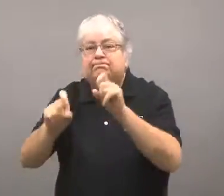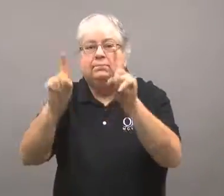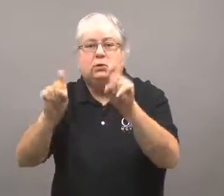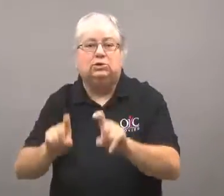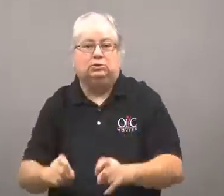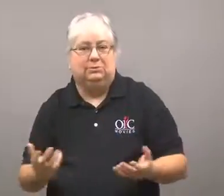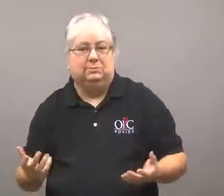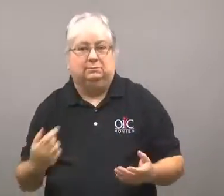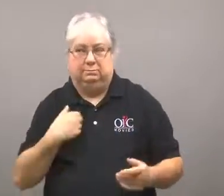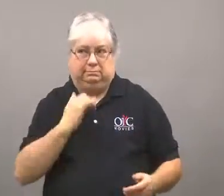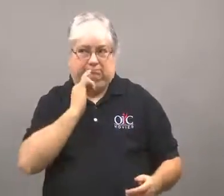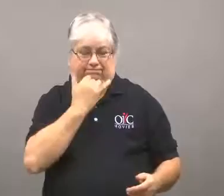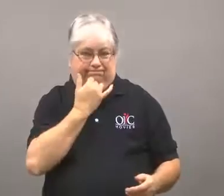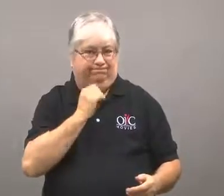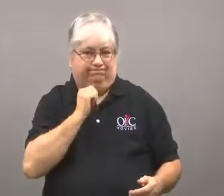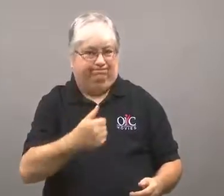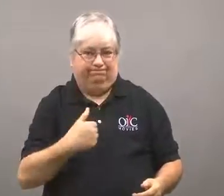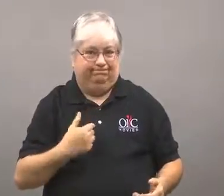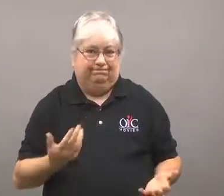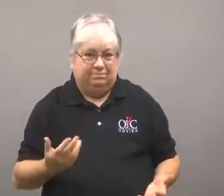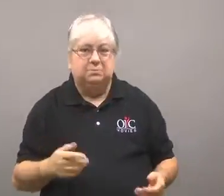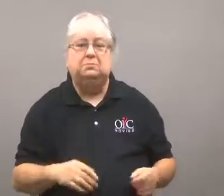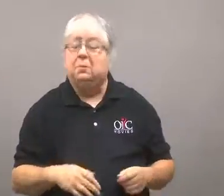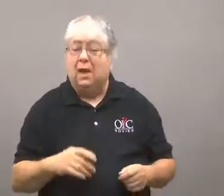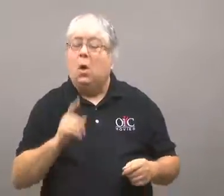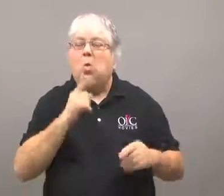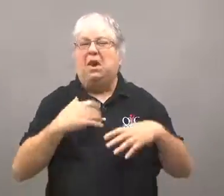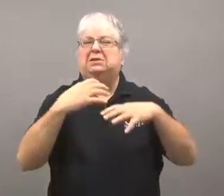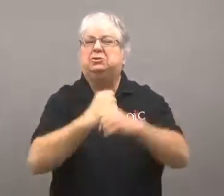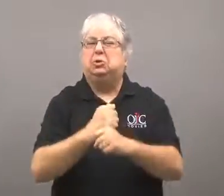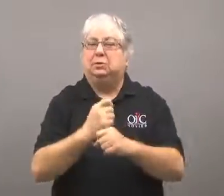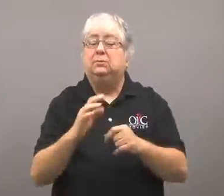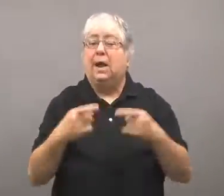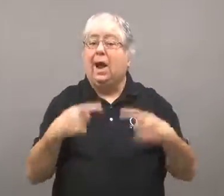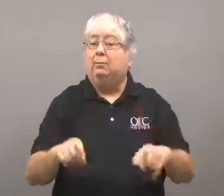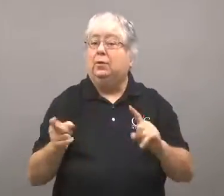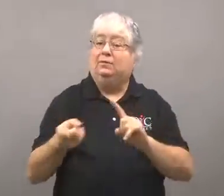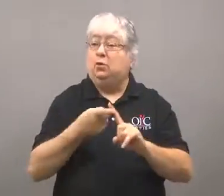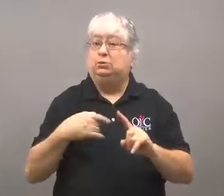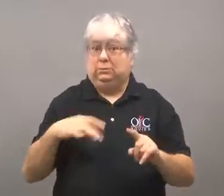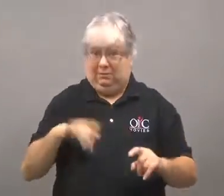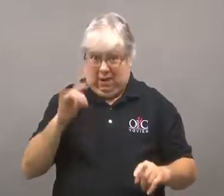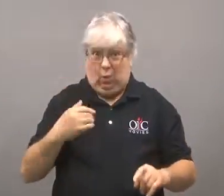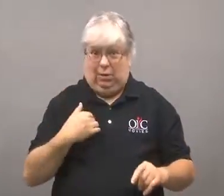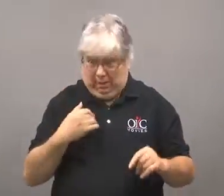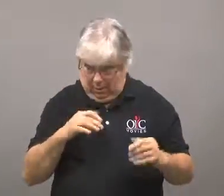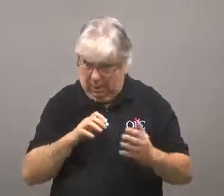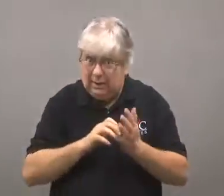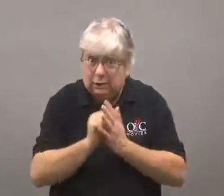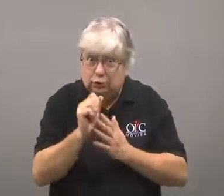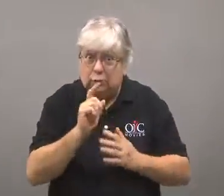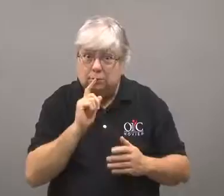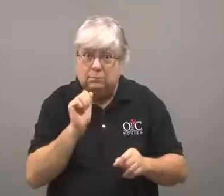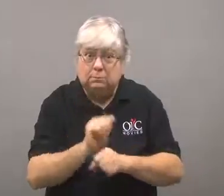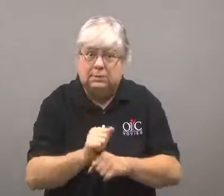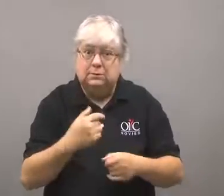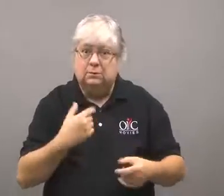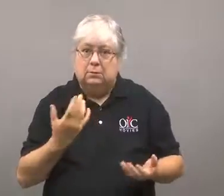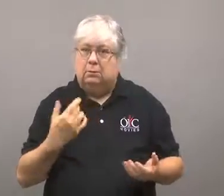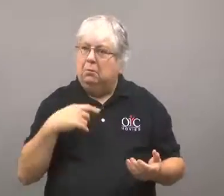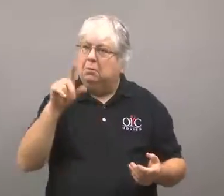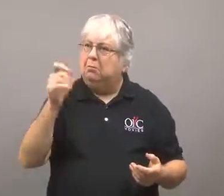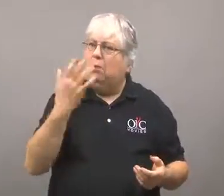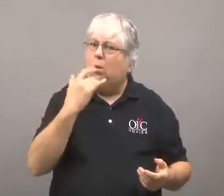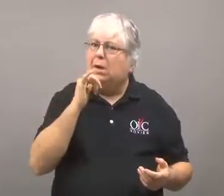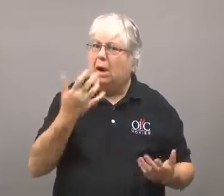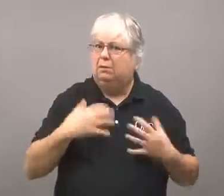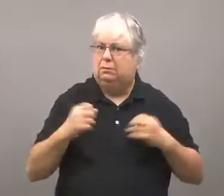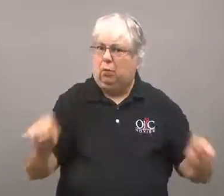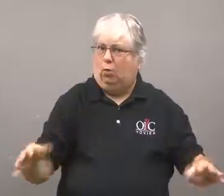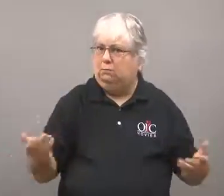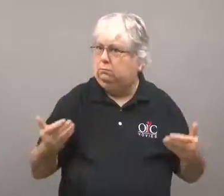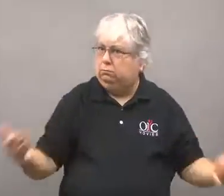You may remember I emphasized getting second opinions and or having someone with you to ask questions. I didn't do that, and I regret it.